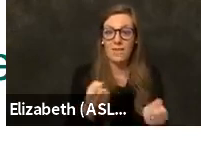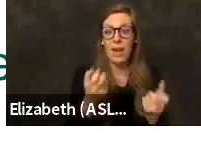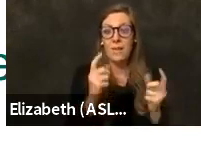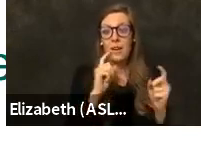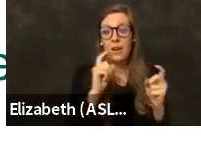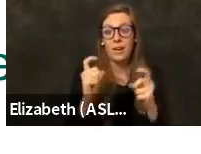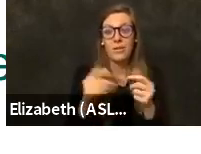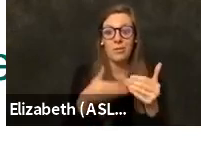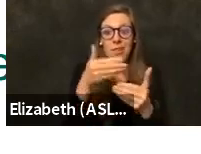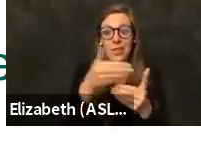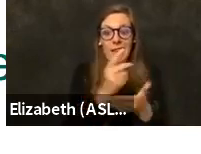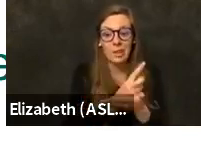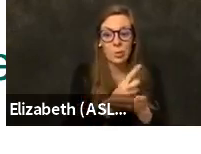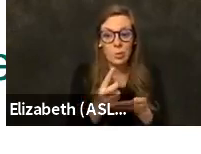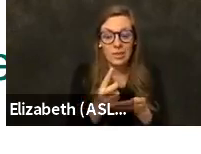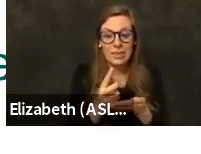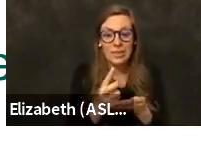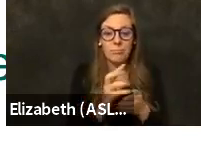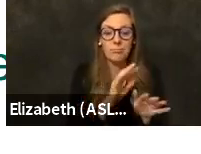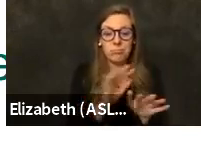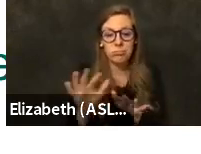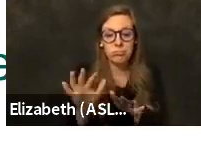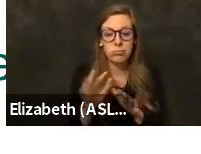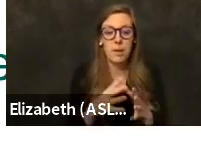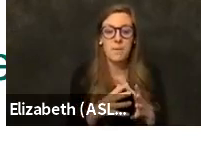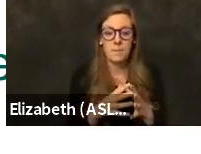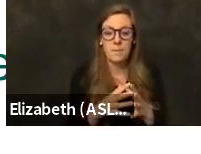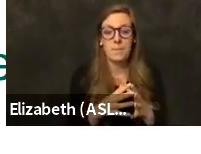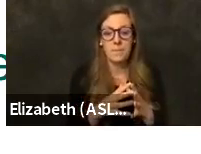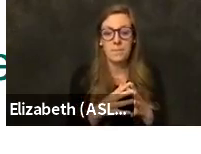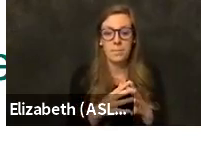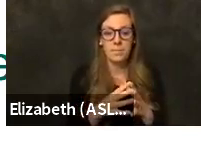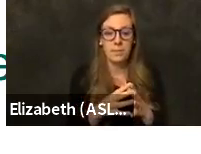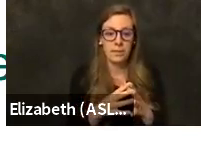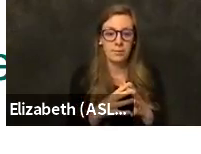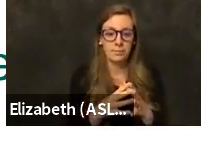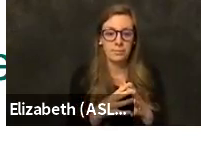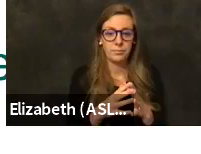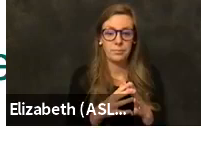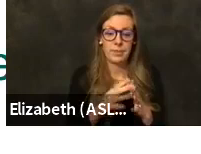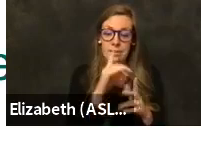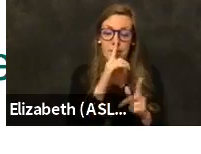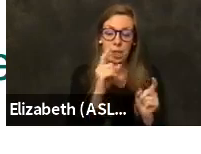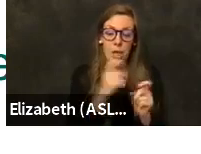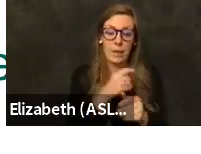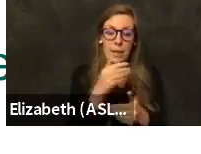and the week after and second doses and how many are actually administered. So it's a pretty complicated process.